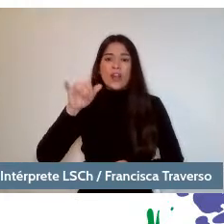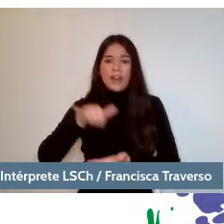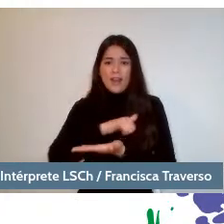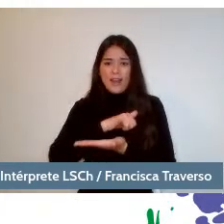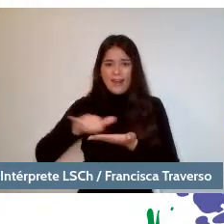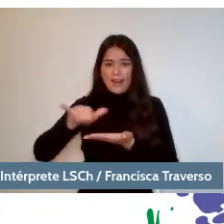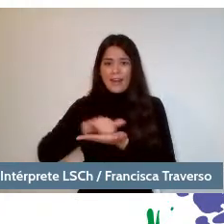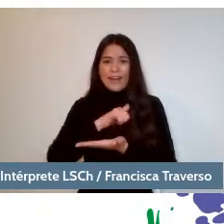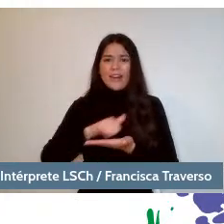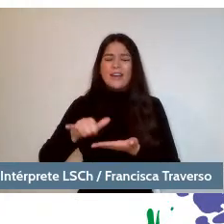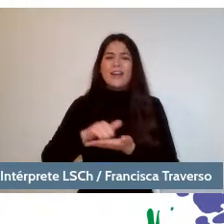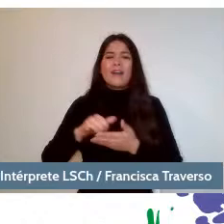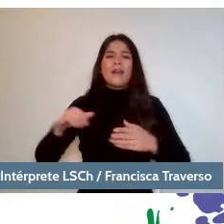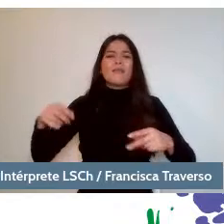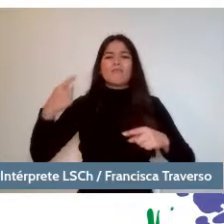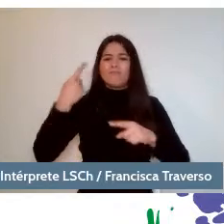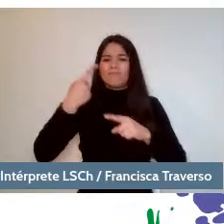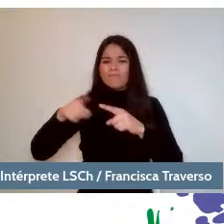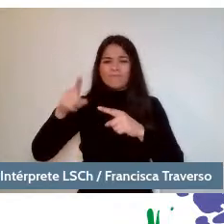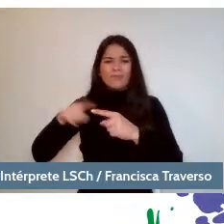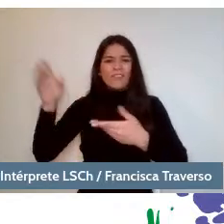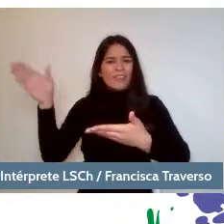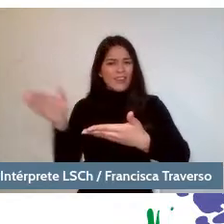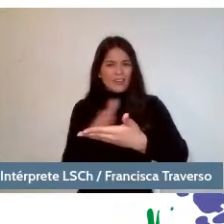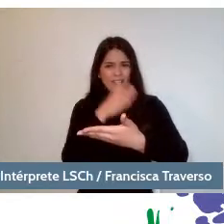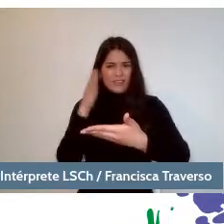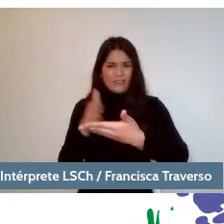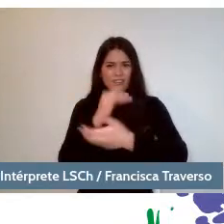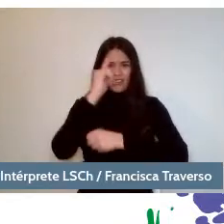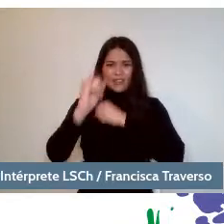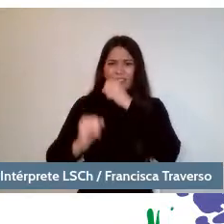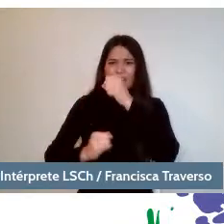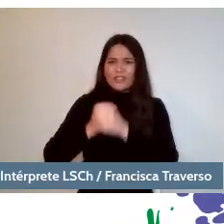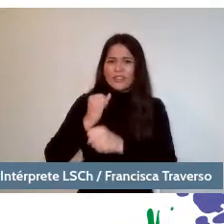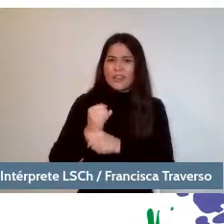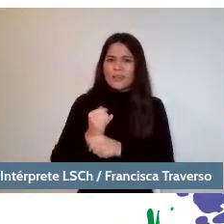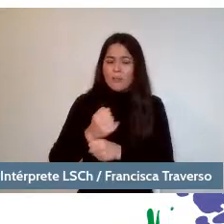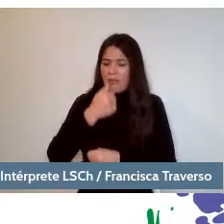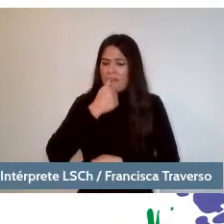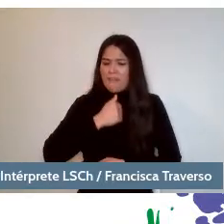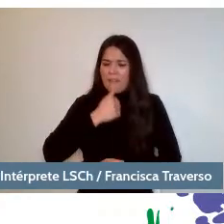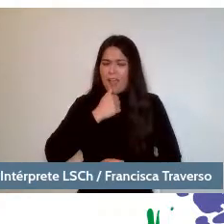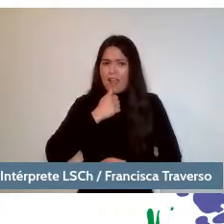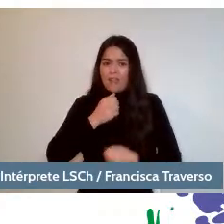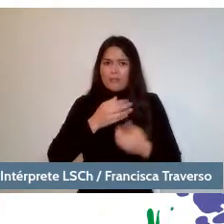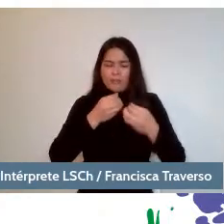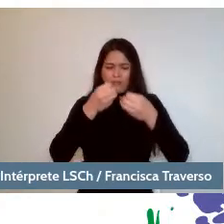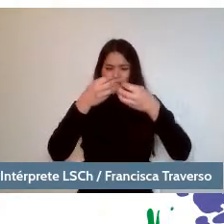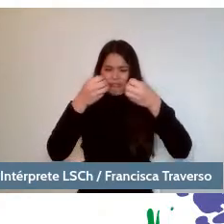In fact, one falls short of mentioning all his aces.